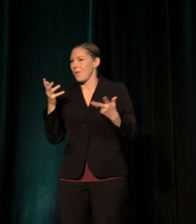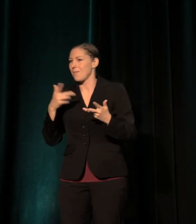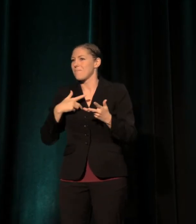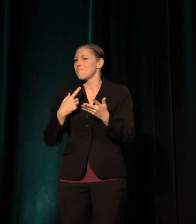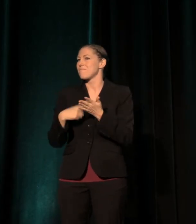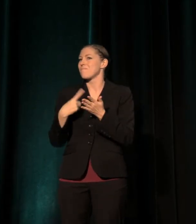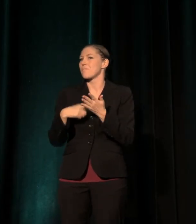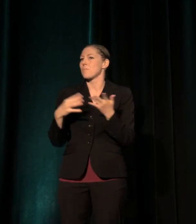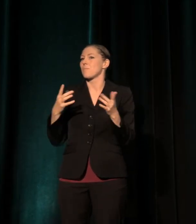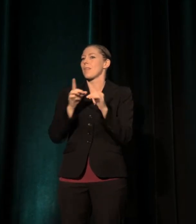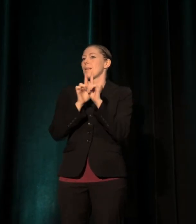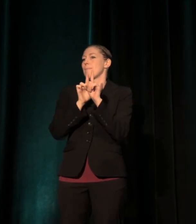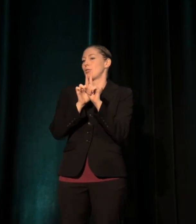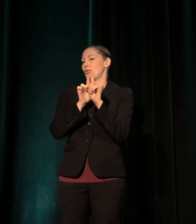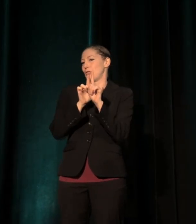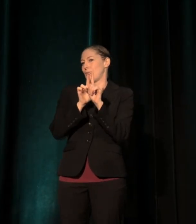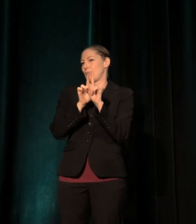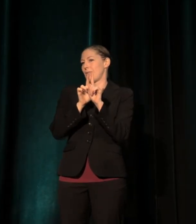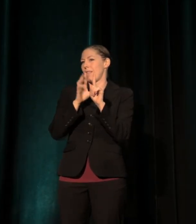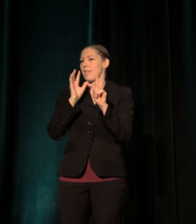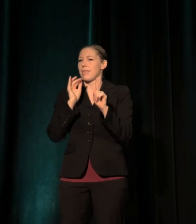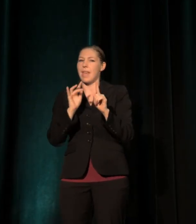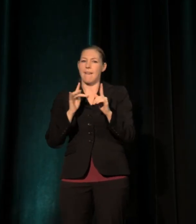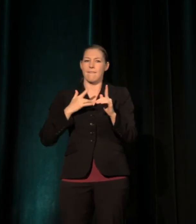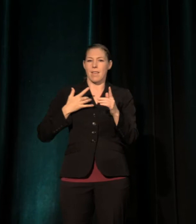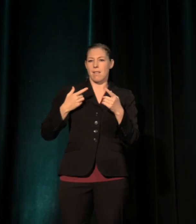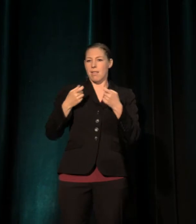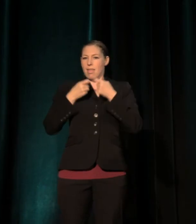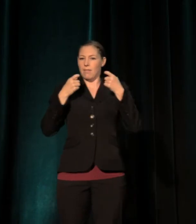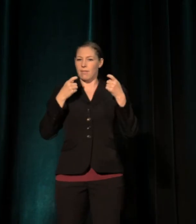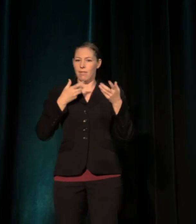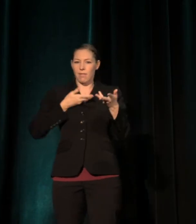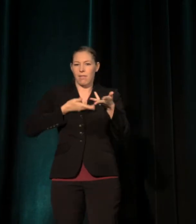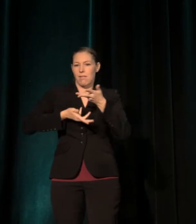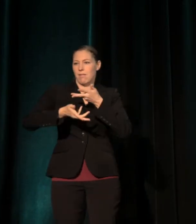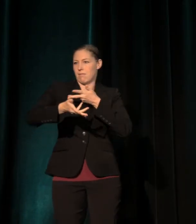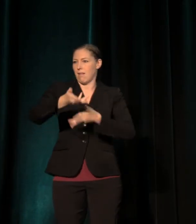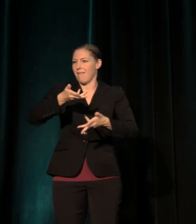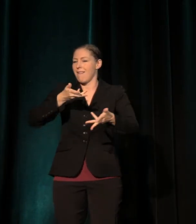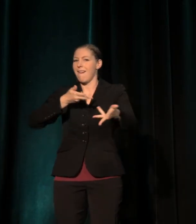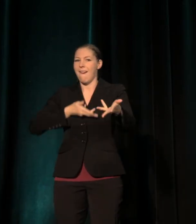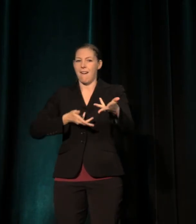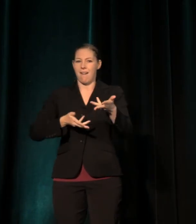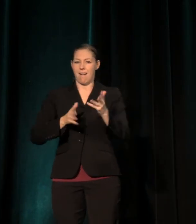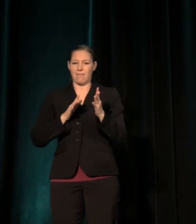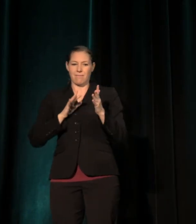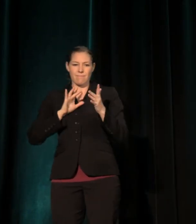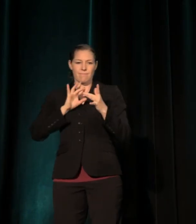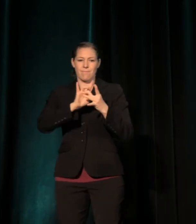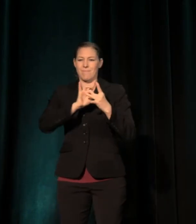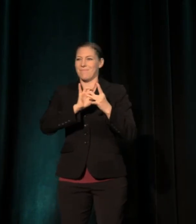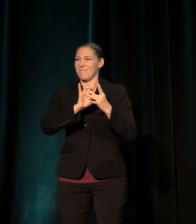That electric, two-way, continuous magical exchange when leaders make a deep connection with each other